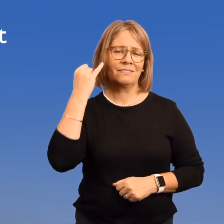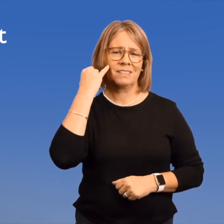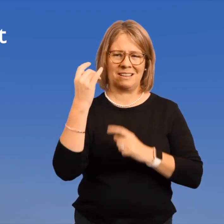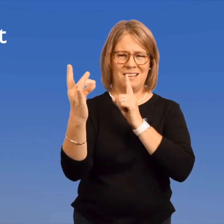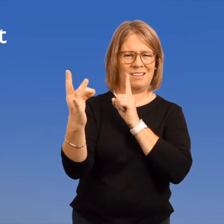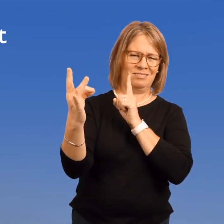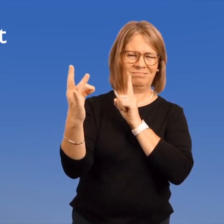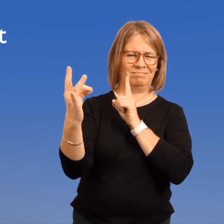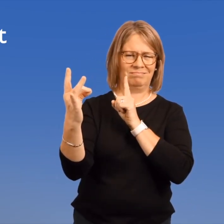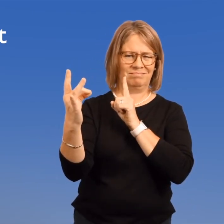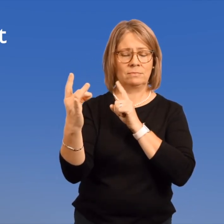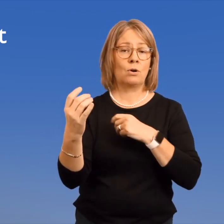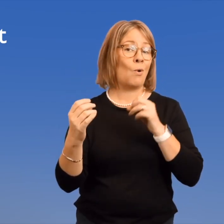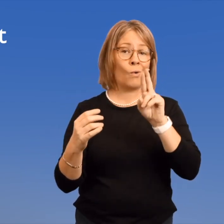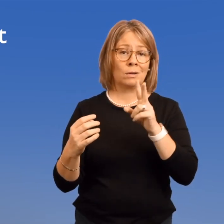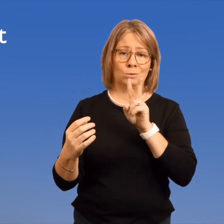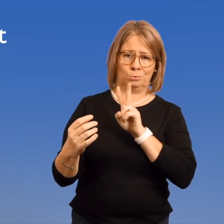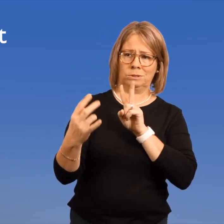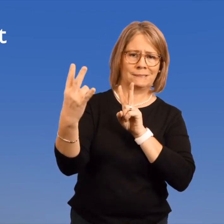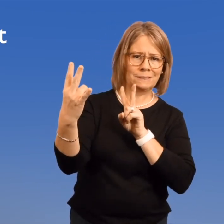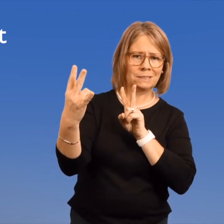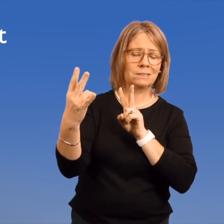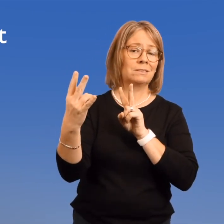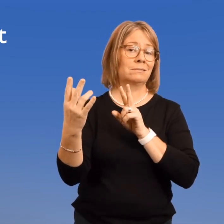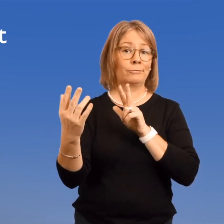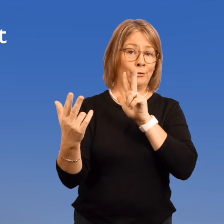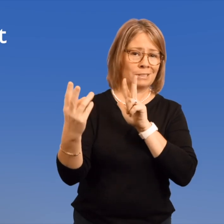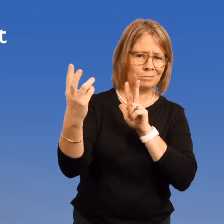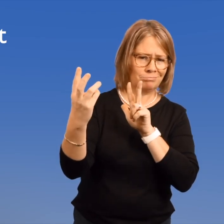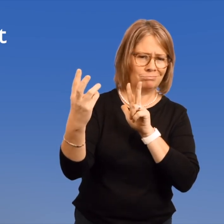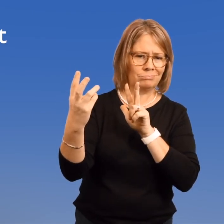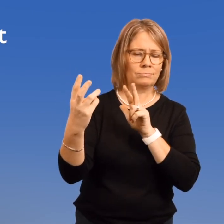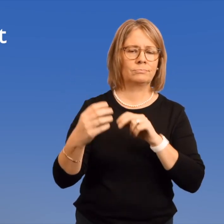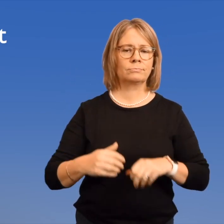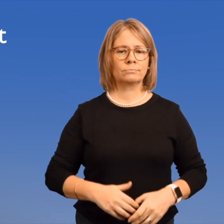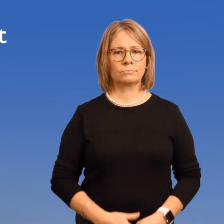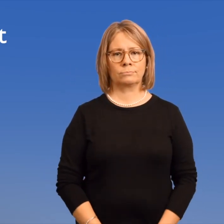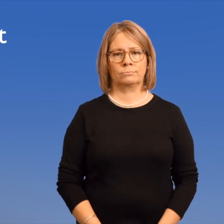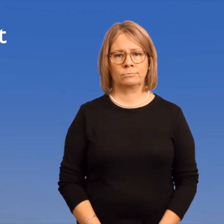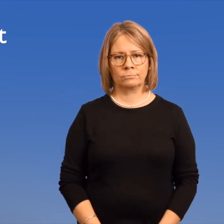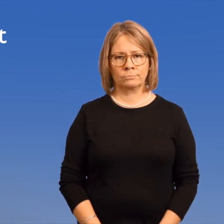For example, one against eight, or two against seven, or three against six.